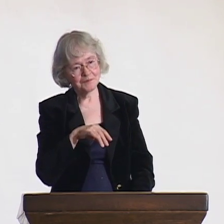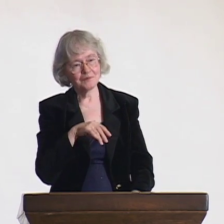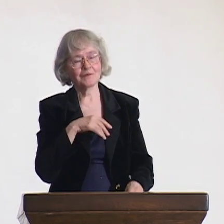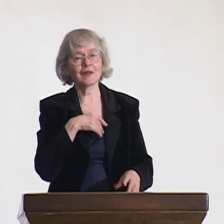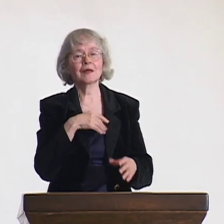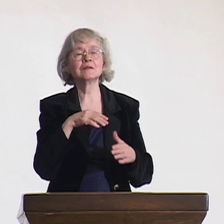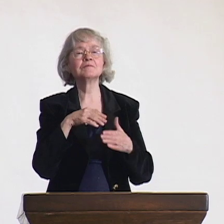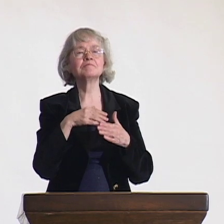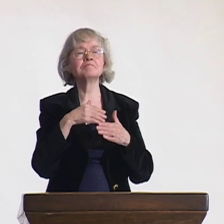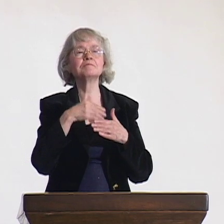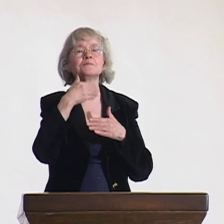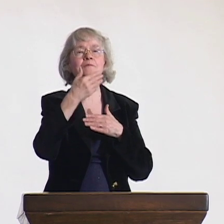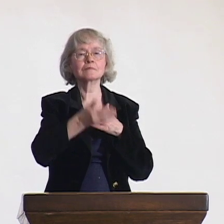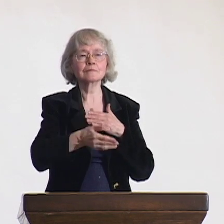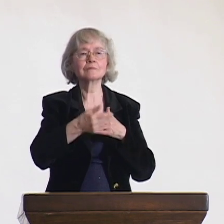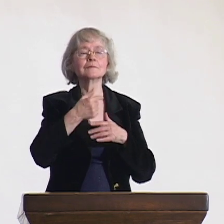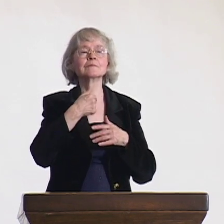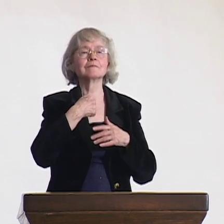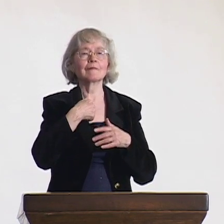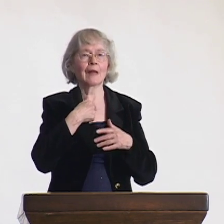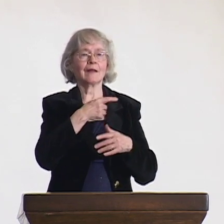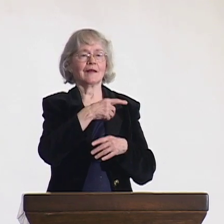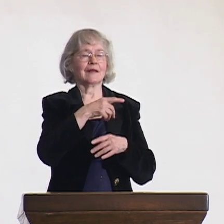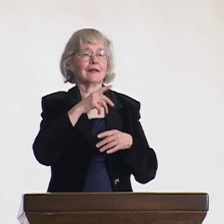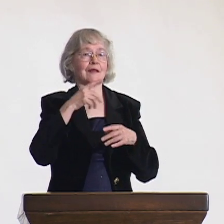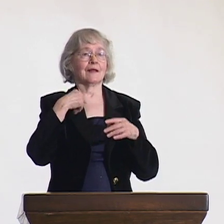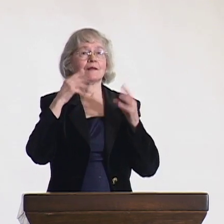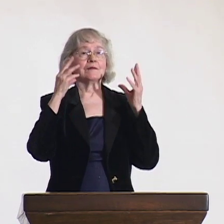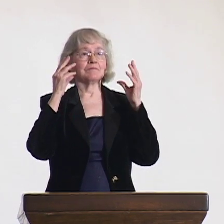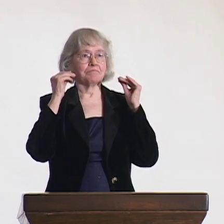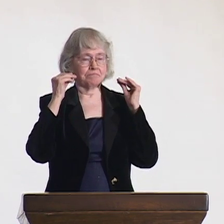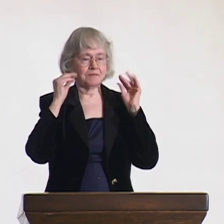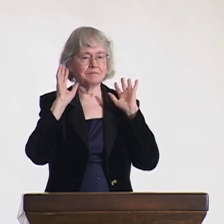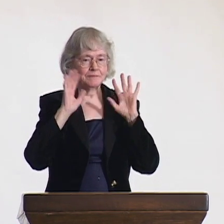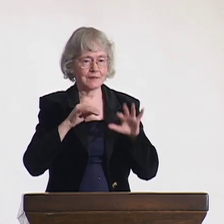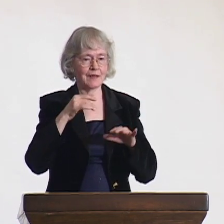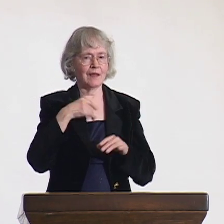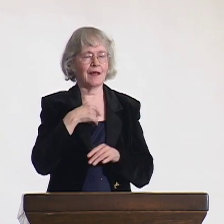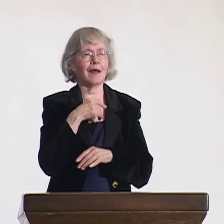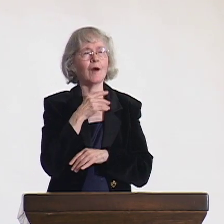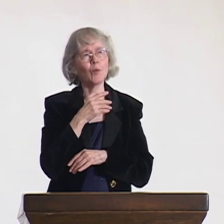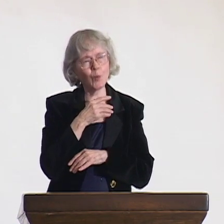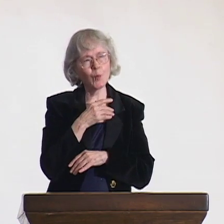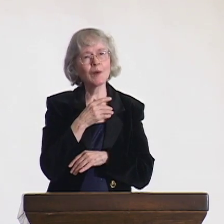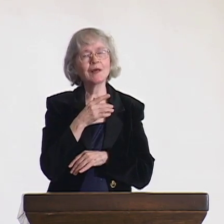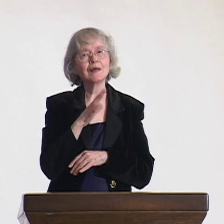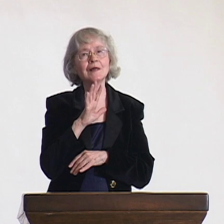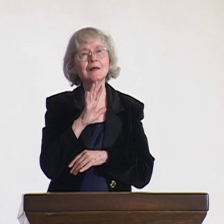Looking back, I realized that I didn't understand what deaf was.